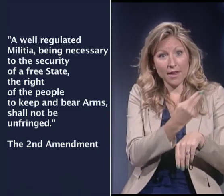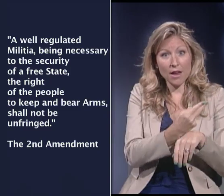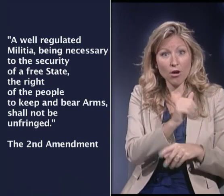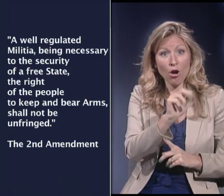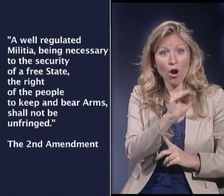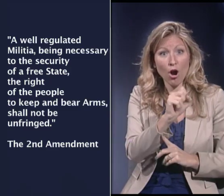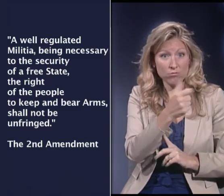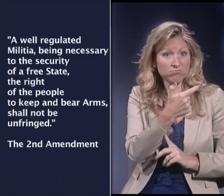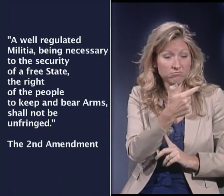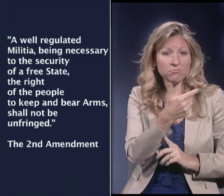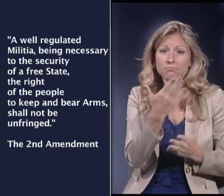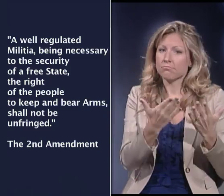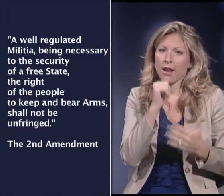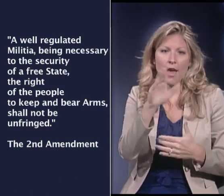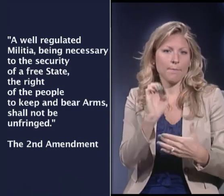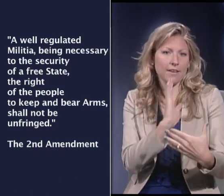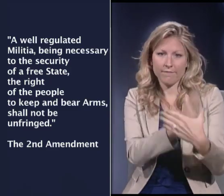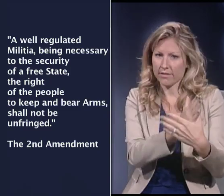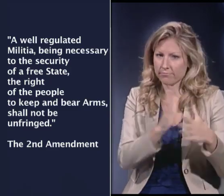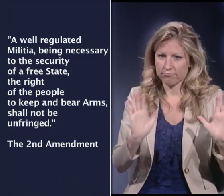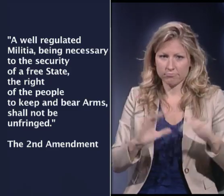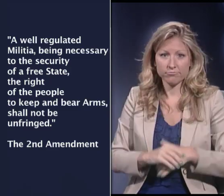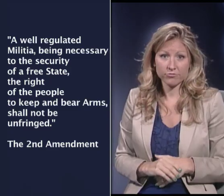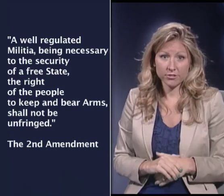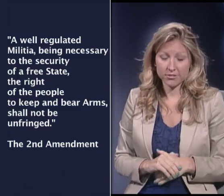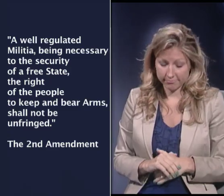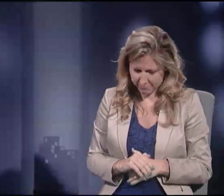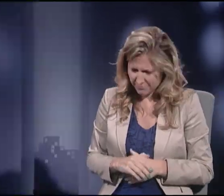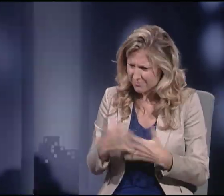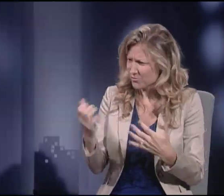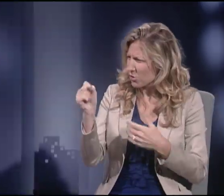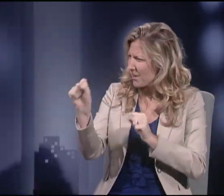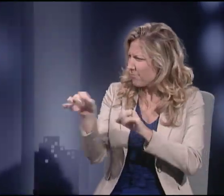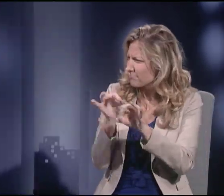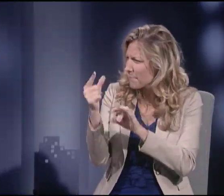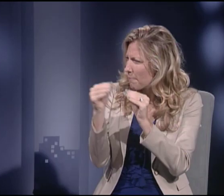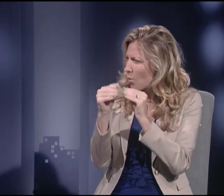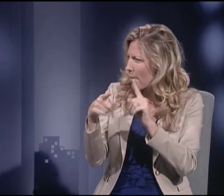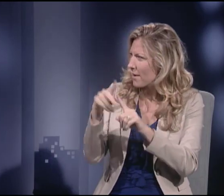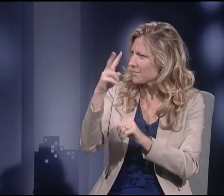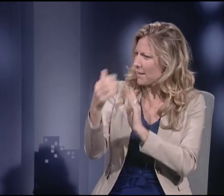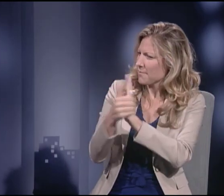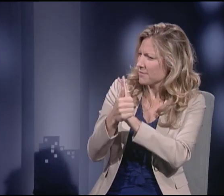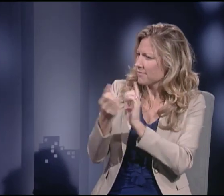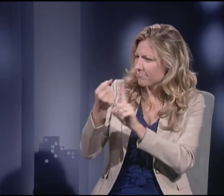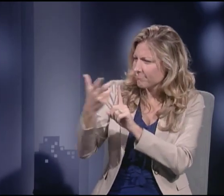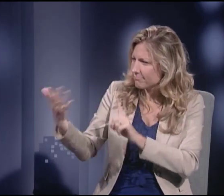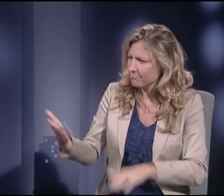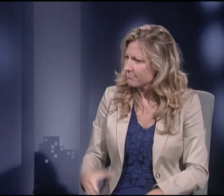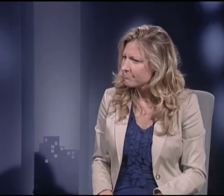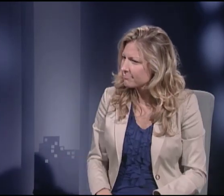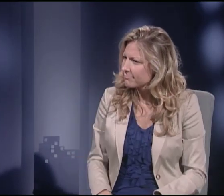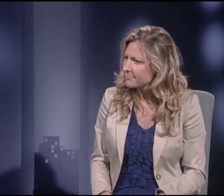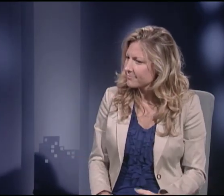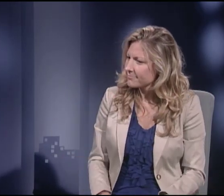and bear arms shall not be infringed." So let's explain-- if you could expand a little bit